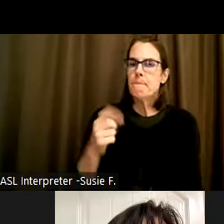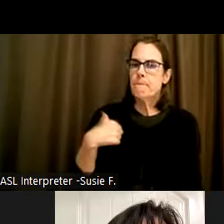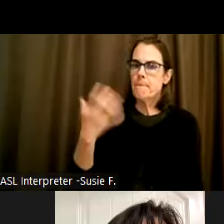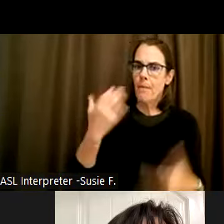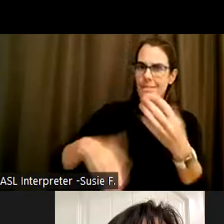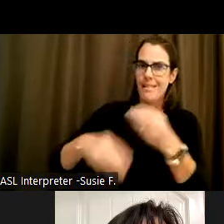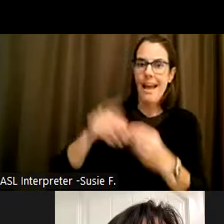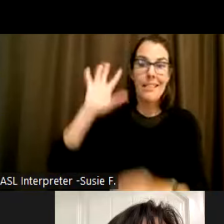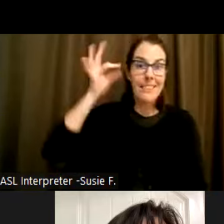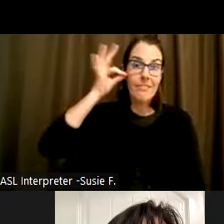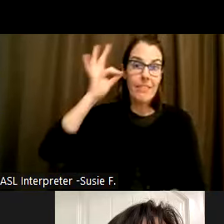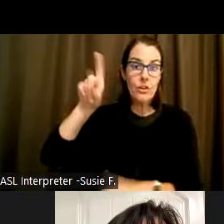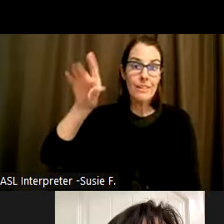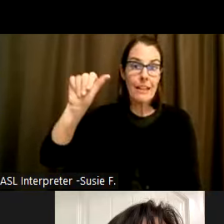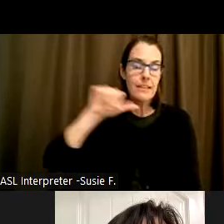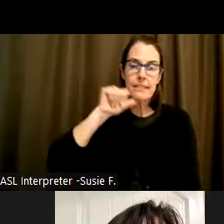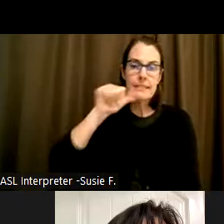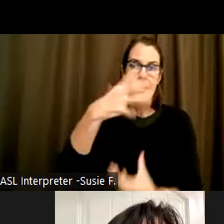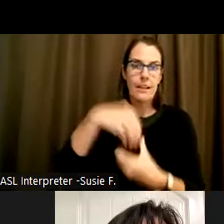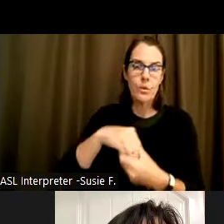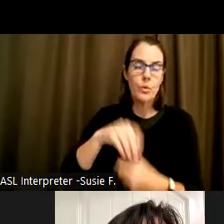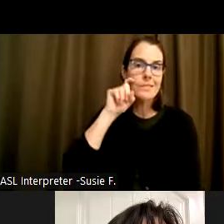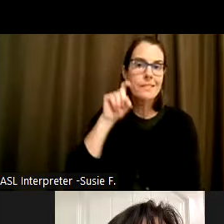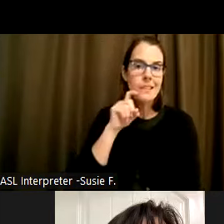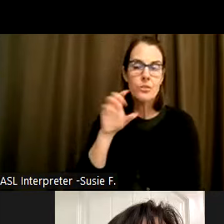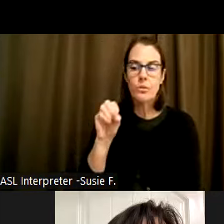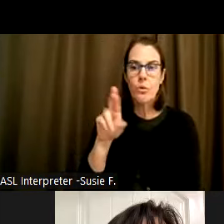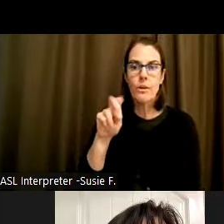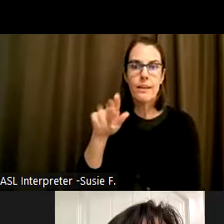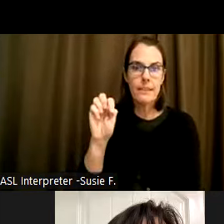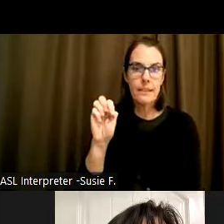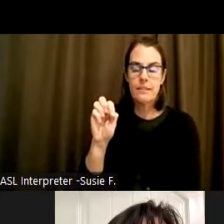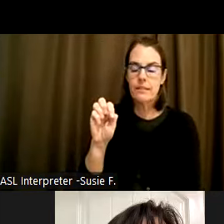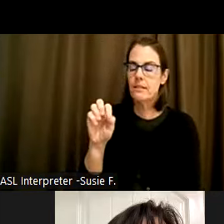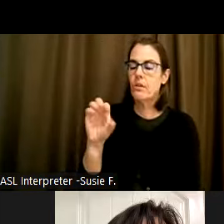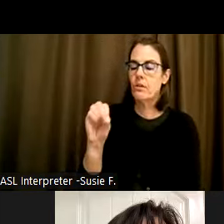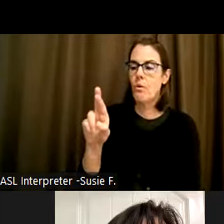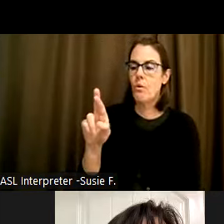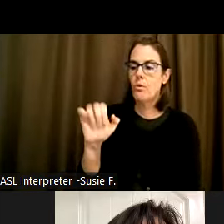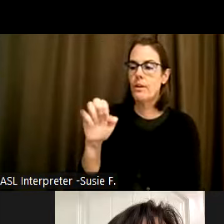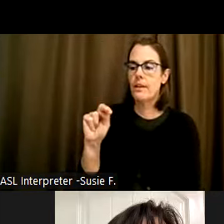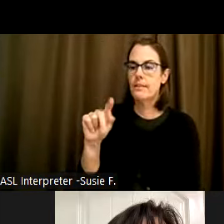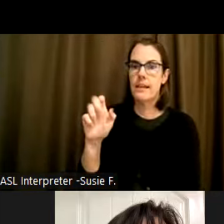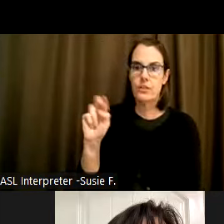does not include sexual orientation, gender identity and gender expression demographics. It remains binary female,